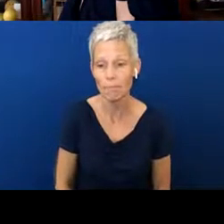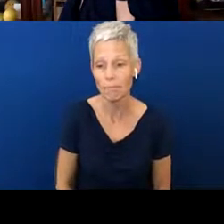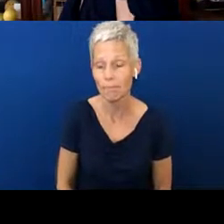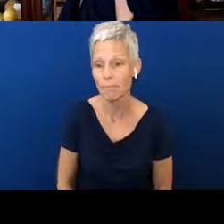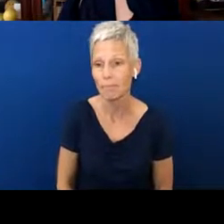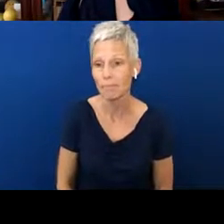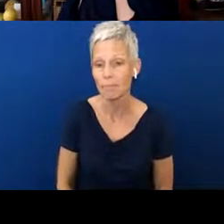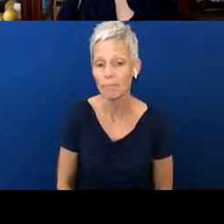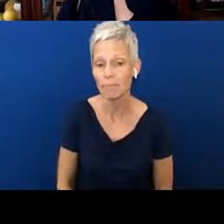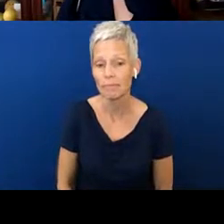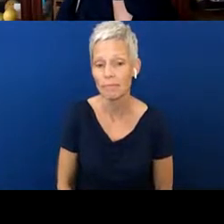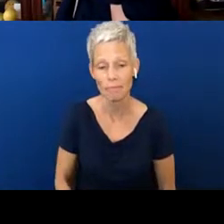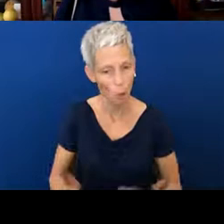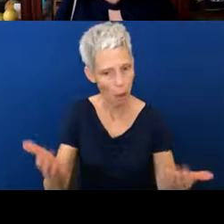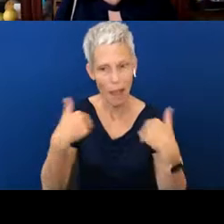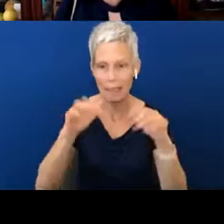All right. Feel free to type in it anytime. Oh, there we go.